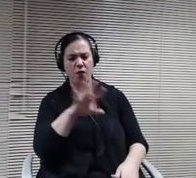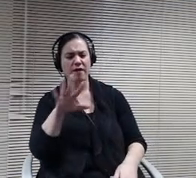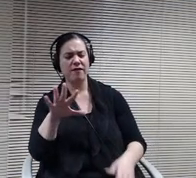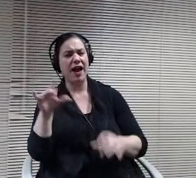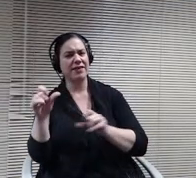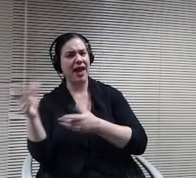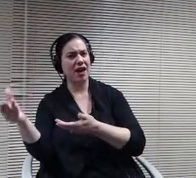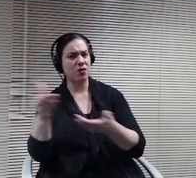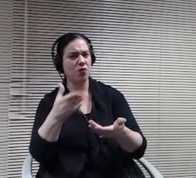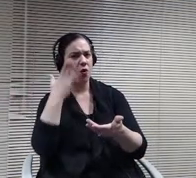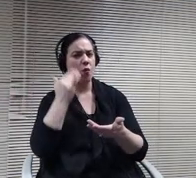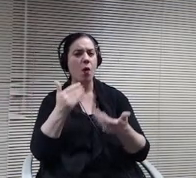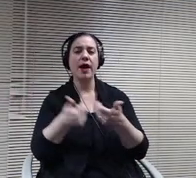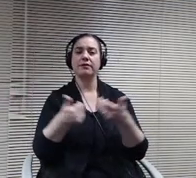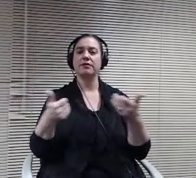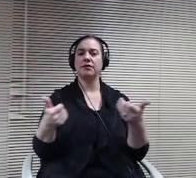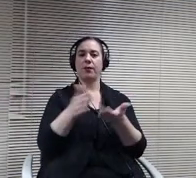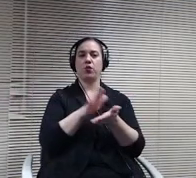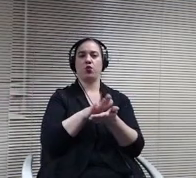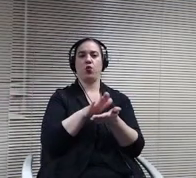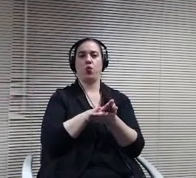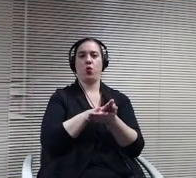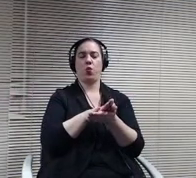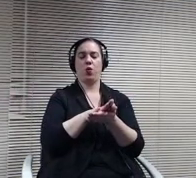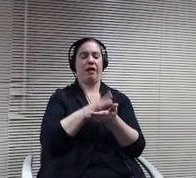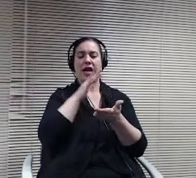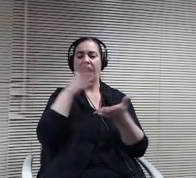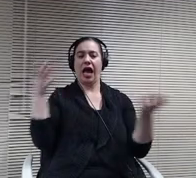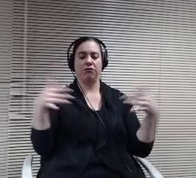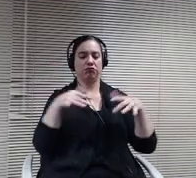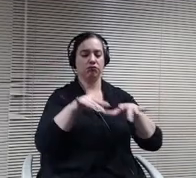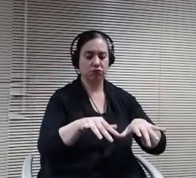school there, not in the same schools as grades K through 2.